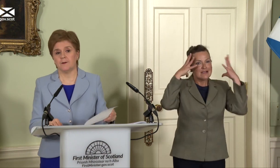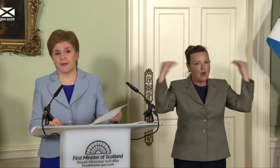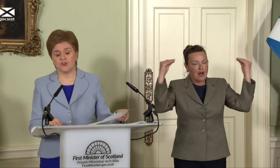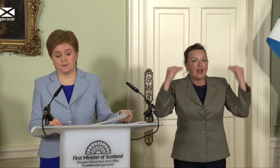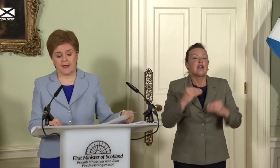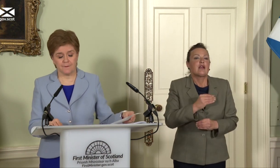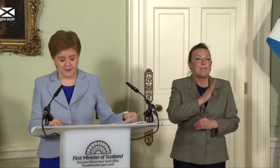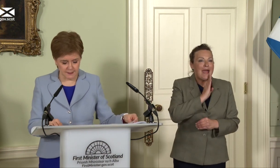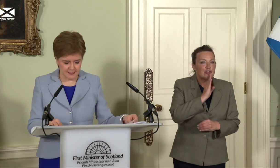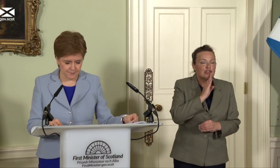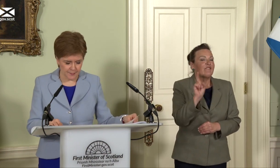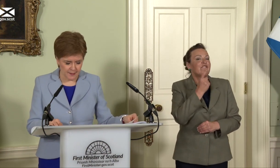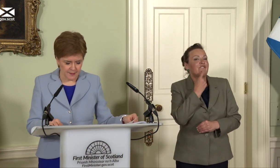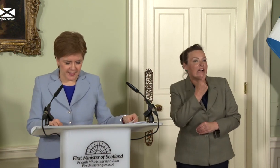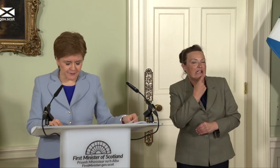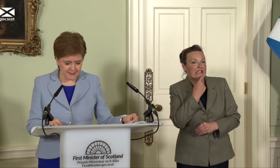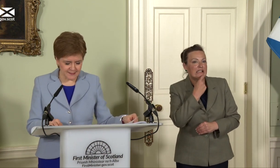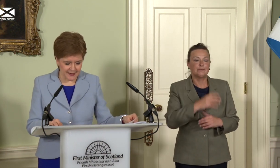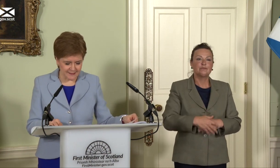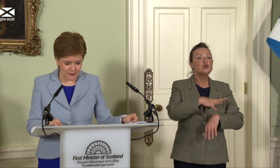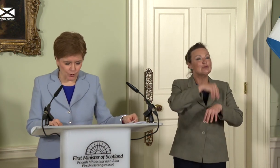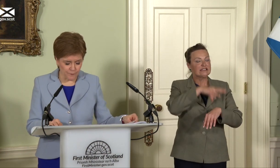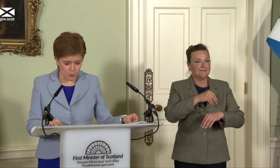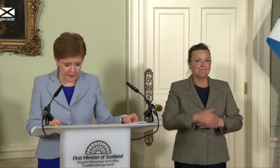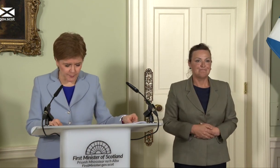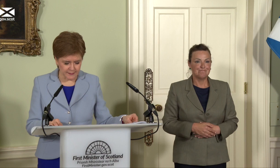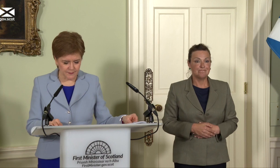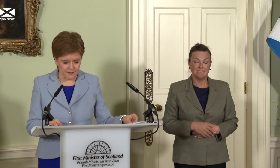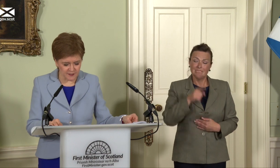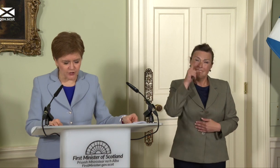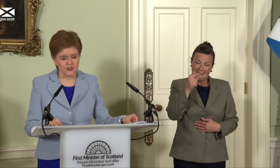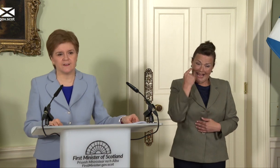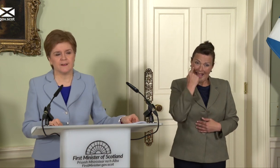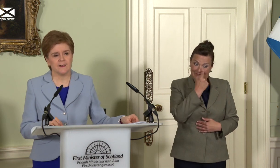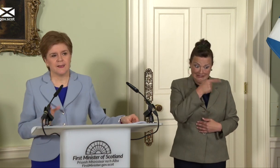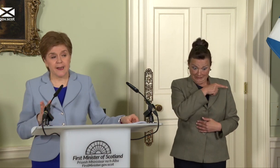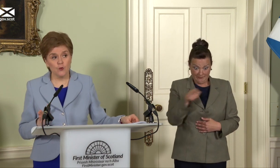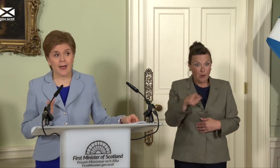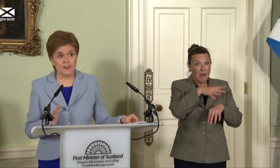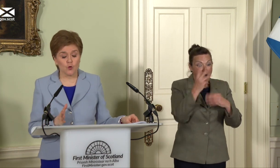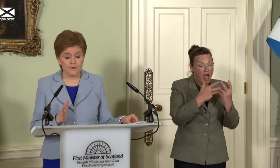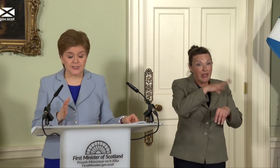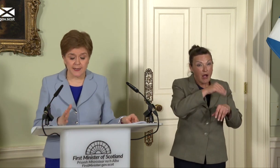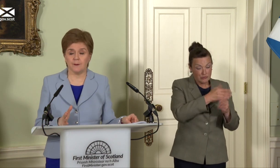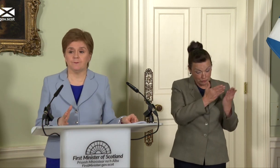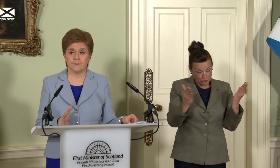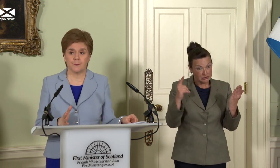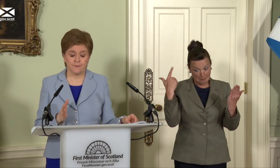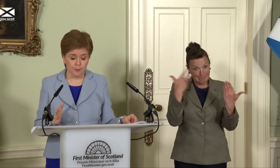Belgium and Finland. The evidence is overwhelming that these countries - now and over time - perform